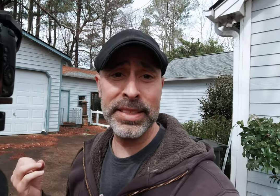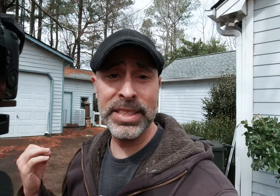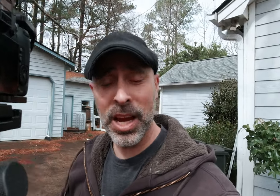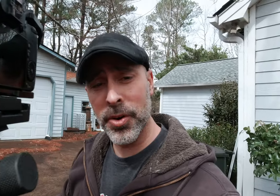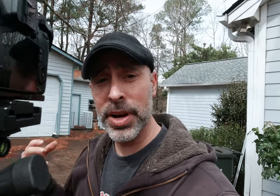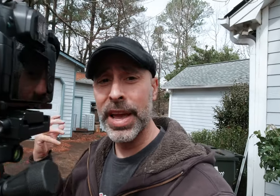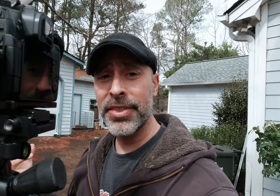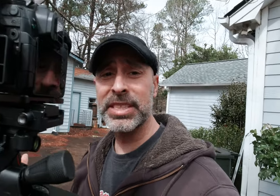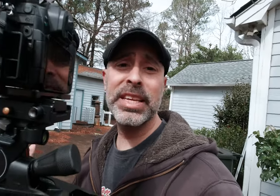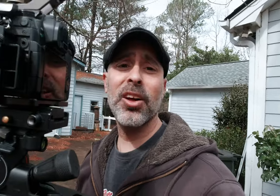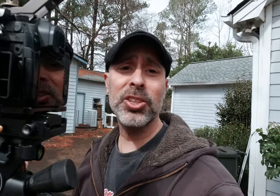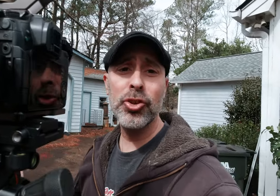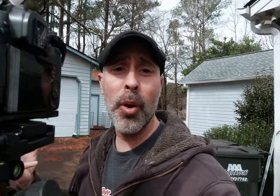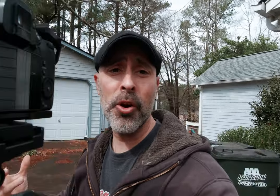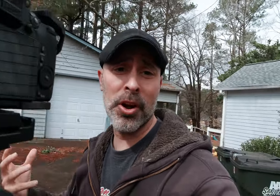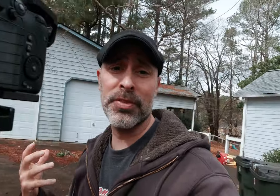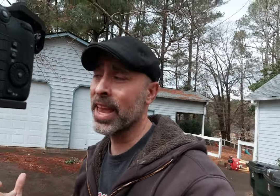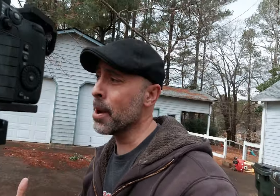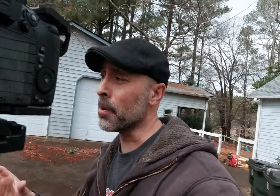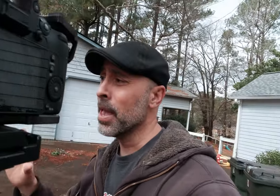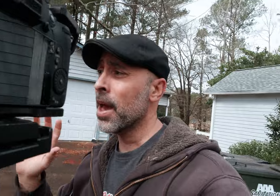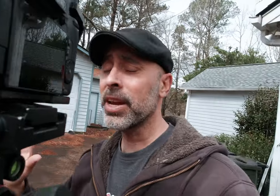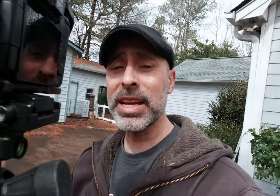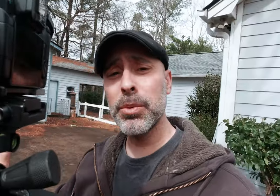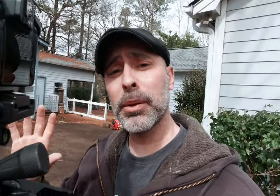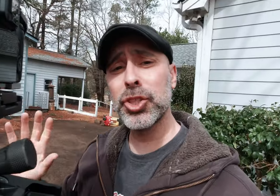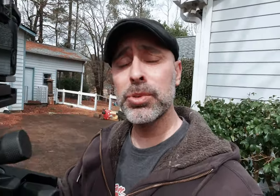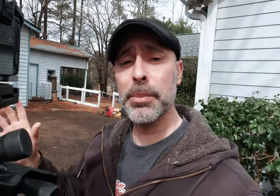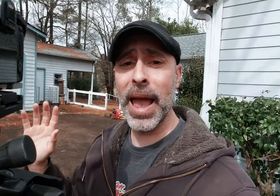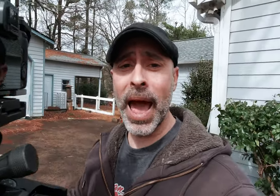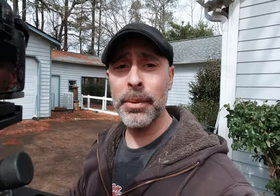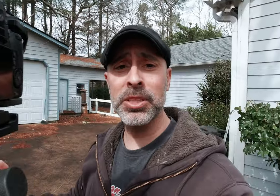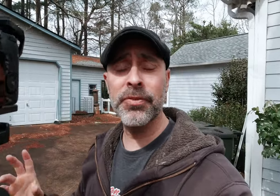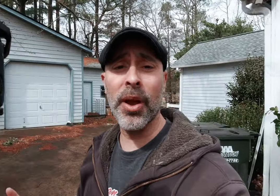discovered the CLog2 part of the camera and that is actually when I was using my Atomos to figure